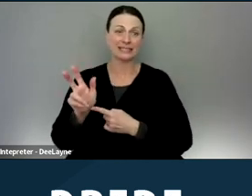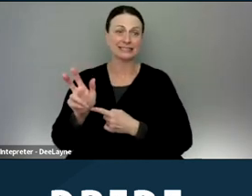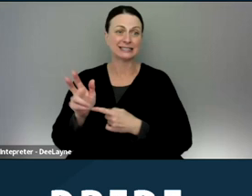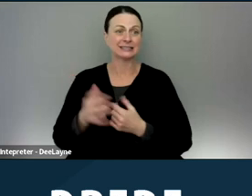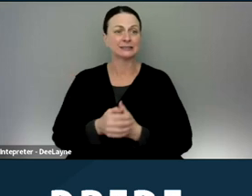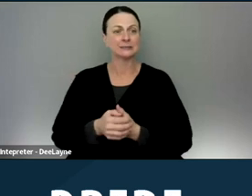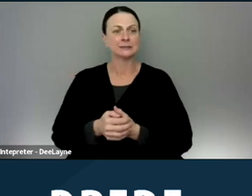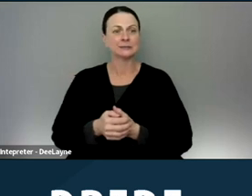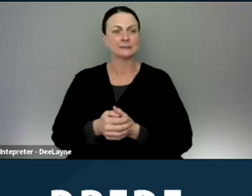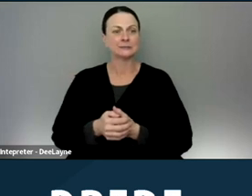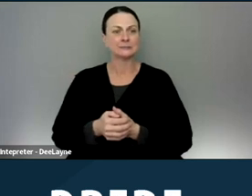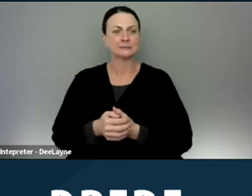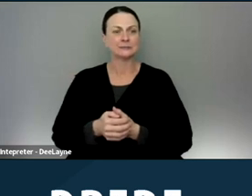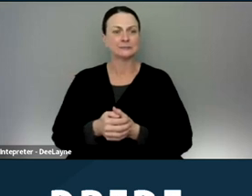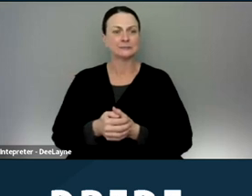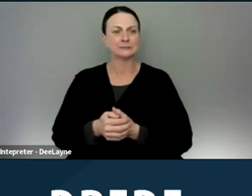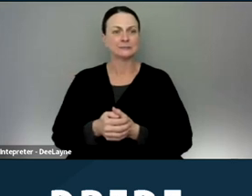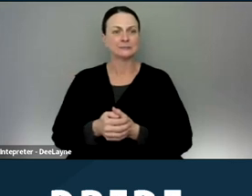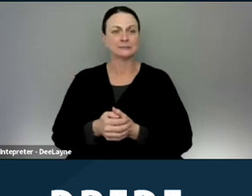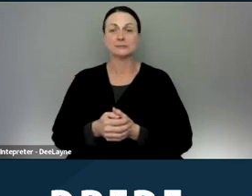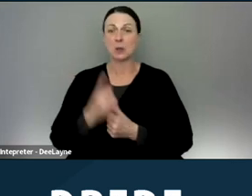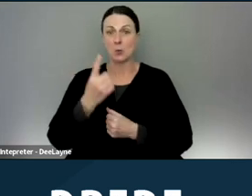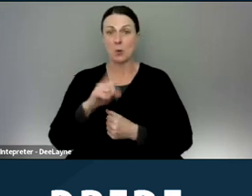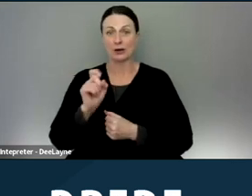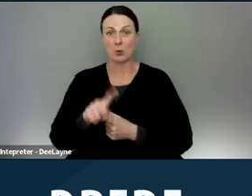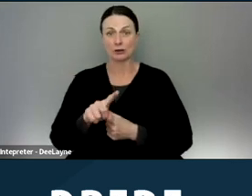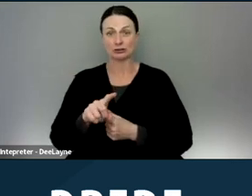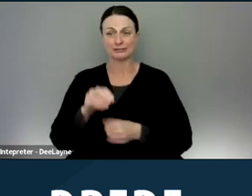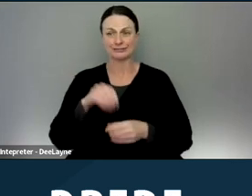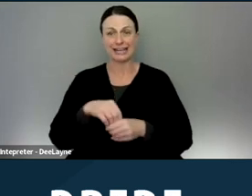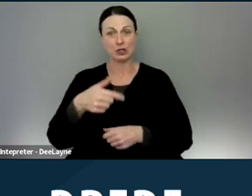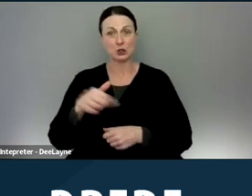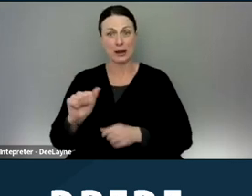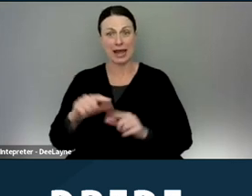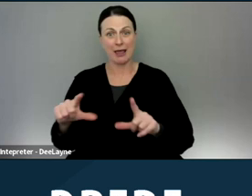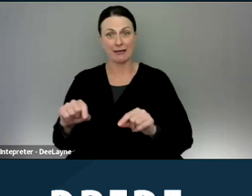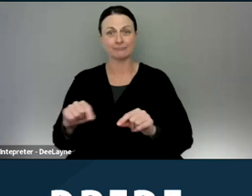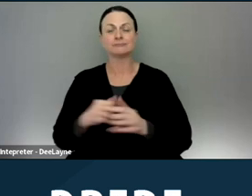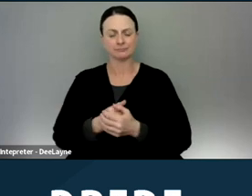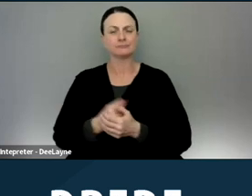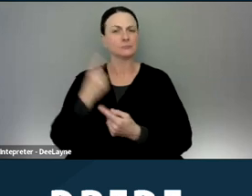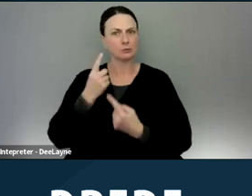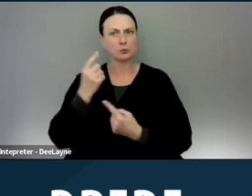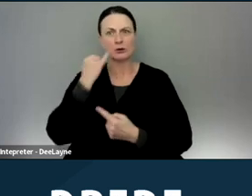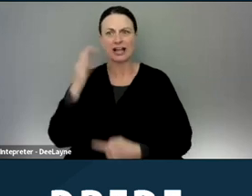and there's one question in the Q&A that I was wondering if Chancela had thoughts about,